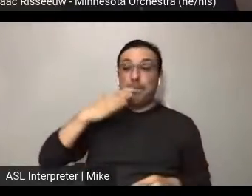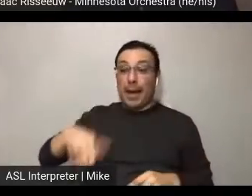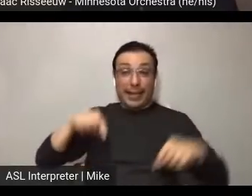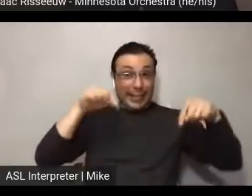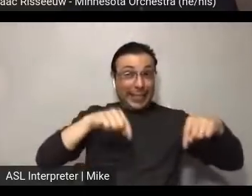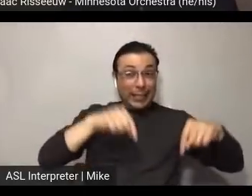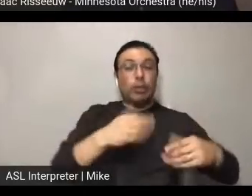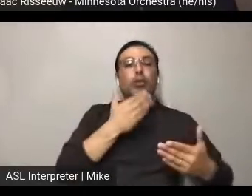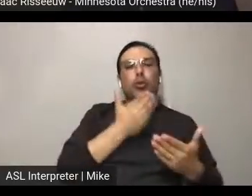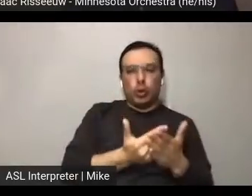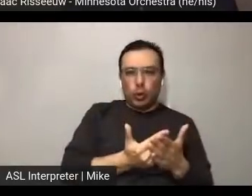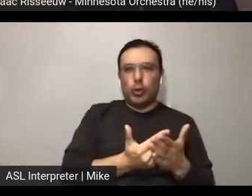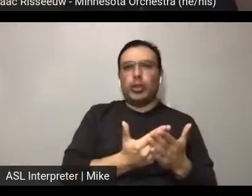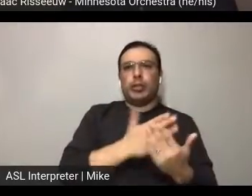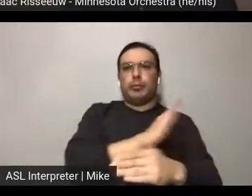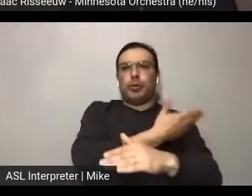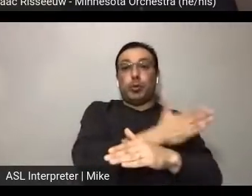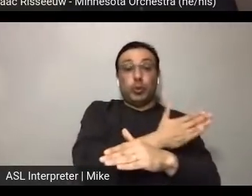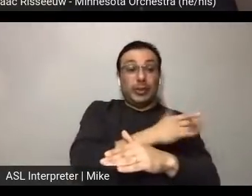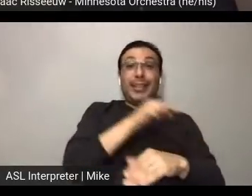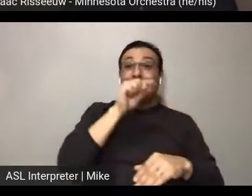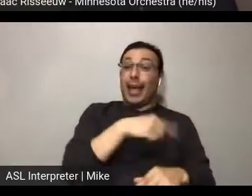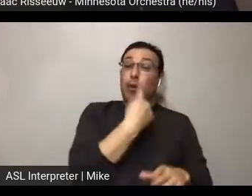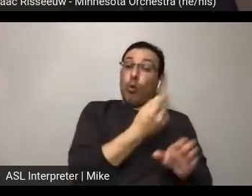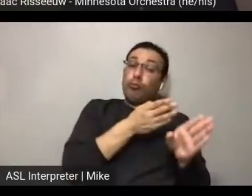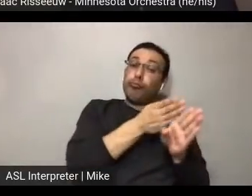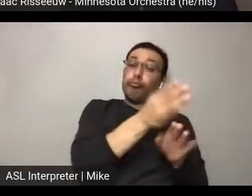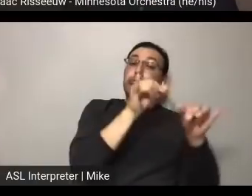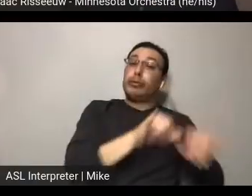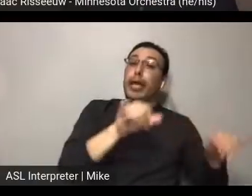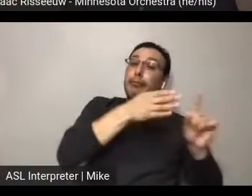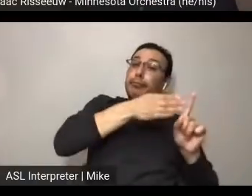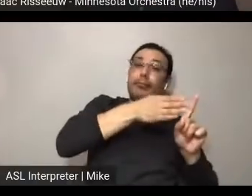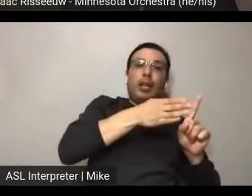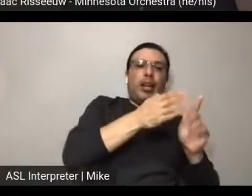And so for that reason, even with pushback, we can say we're doing our